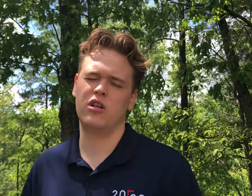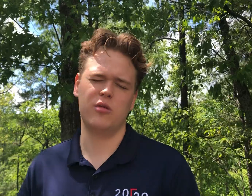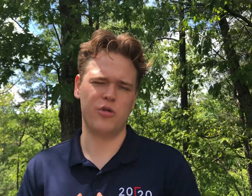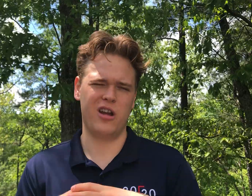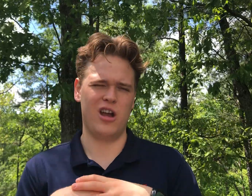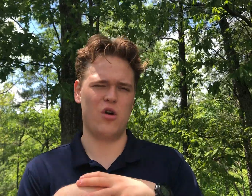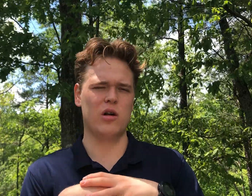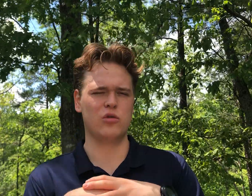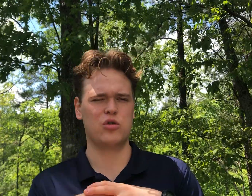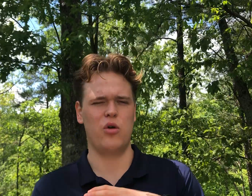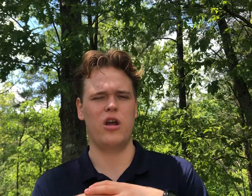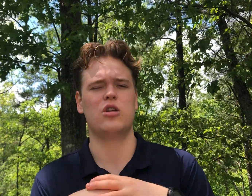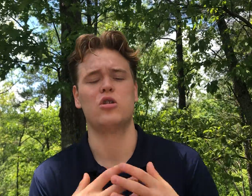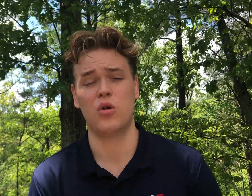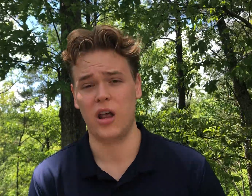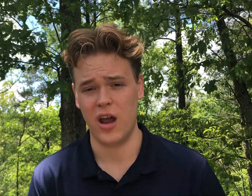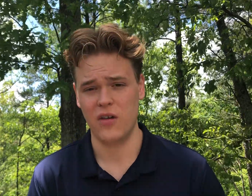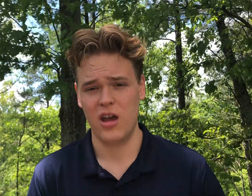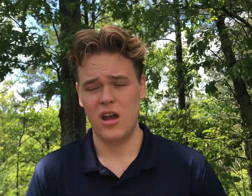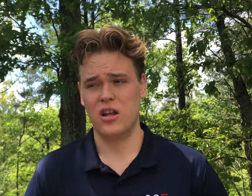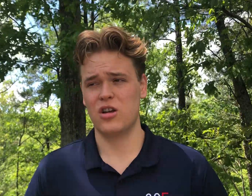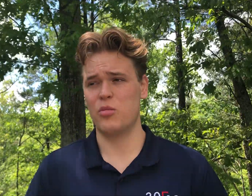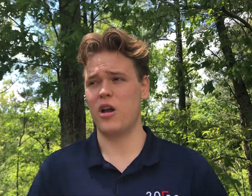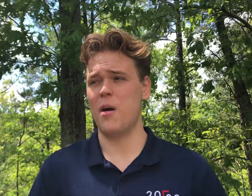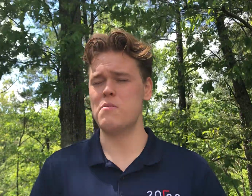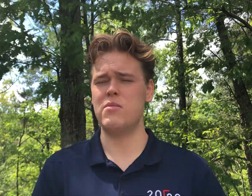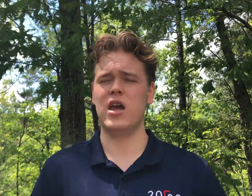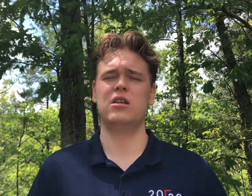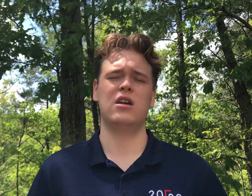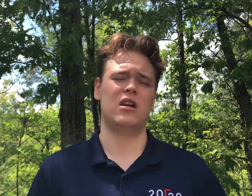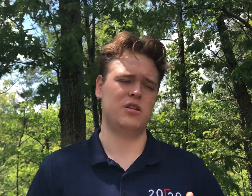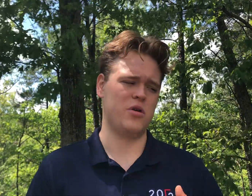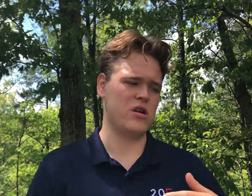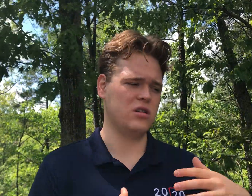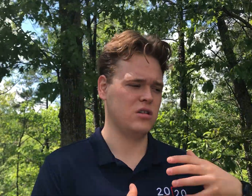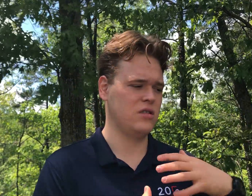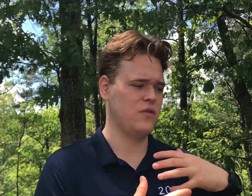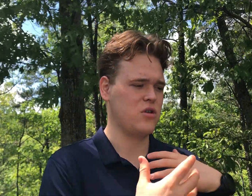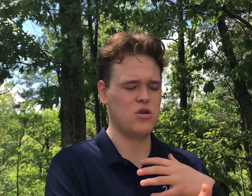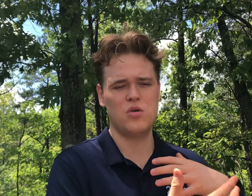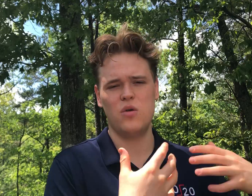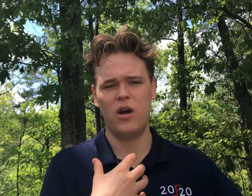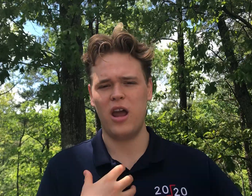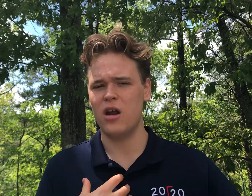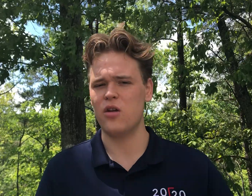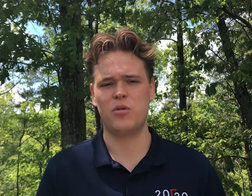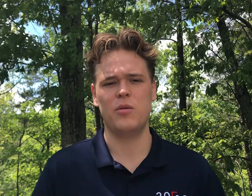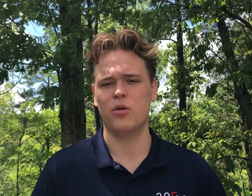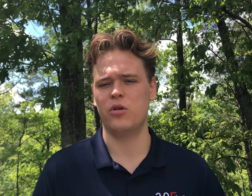but it's gonna bring incredible joy into your life, it's gonna bring amazing experiences for you and other people,